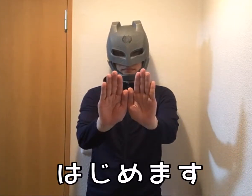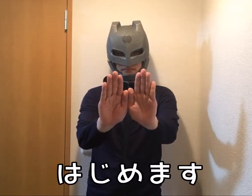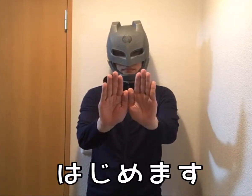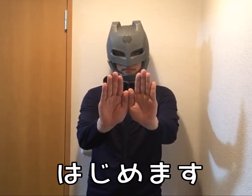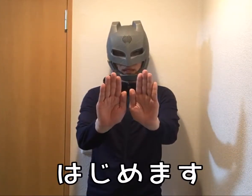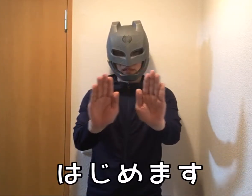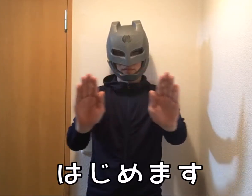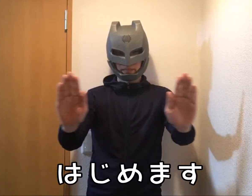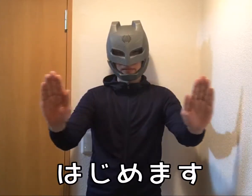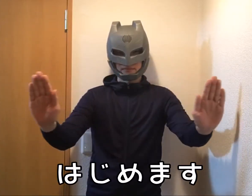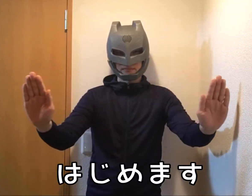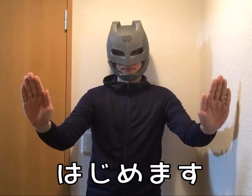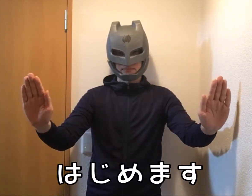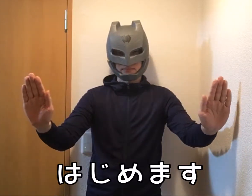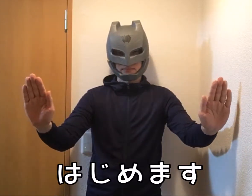Let's start